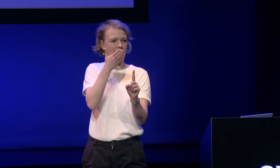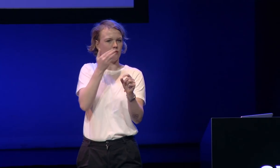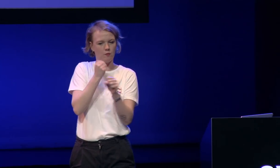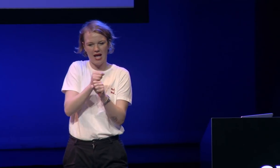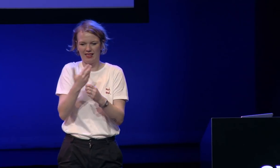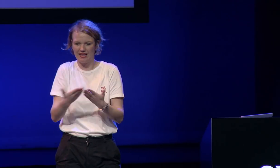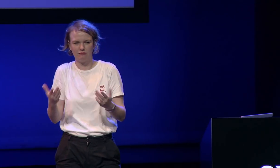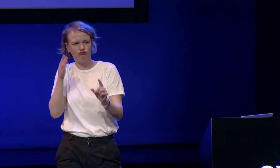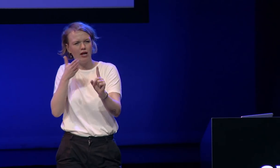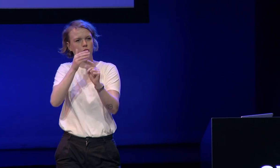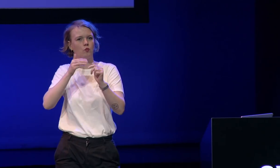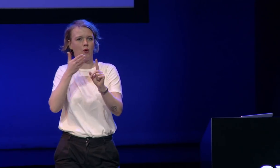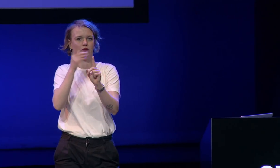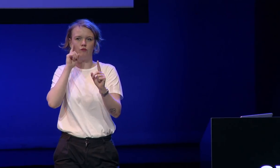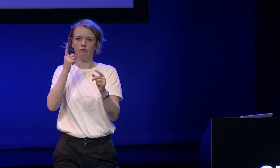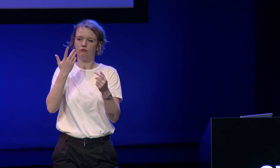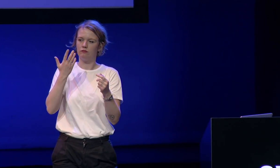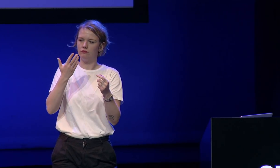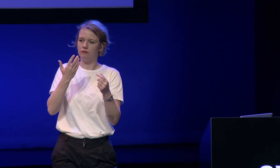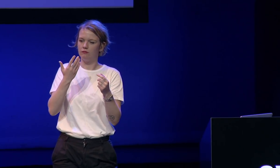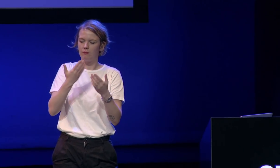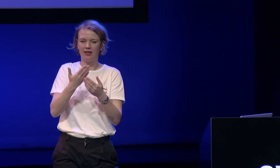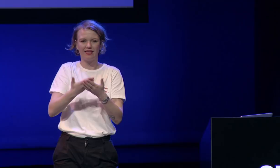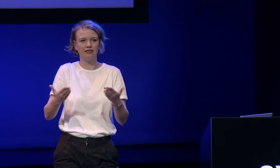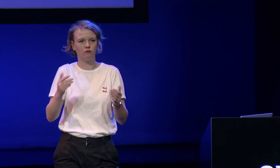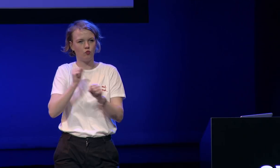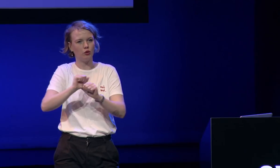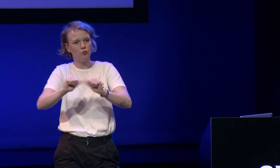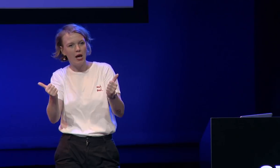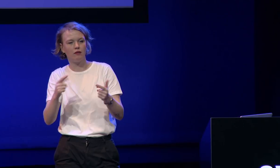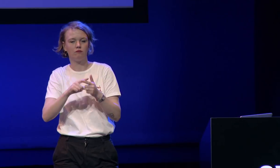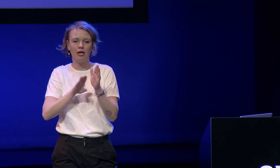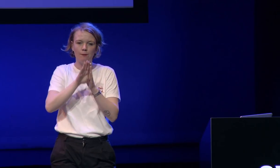strive to work solutions to improve lives for everybody else do you make